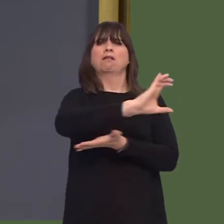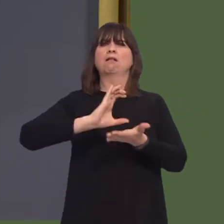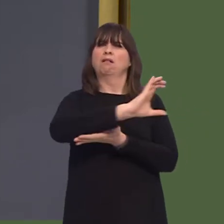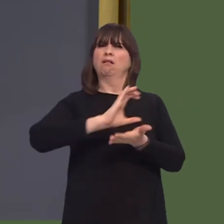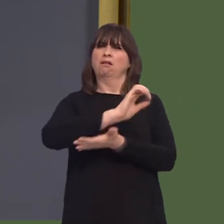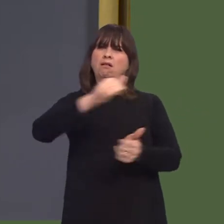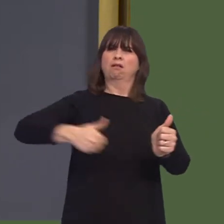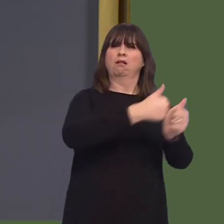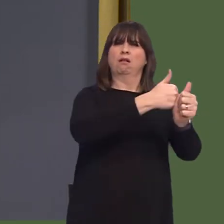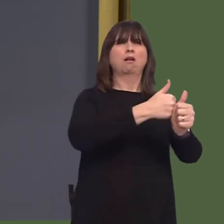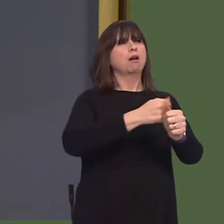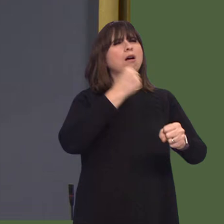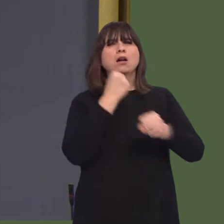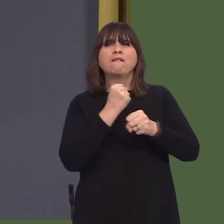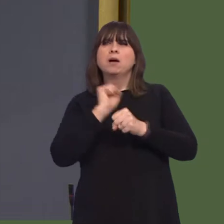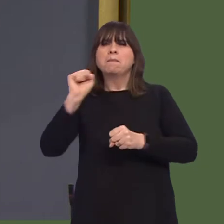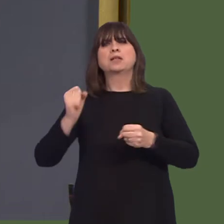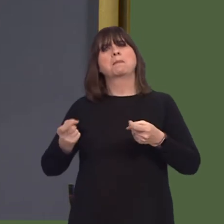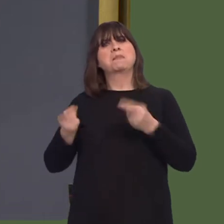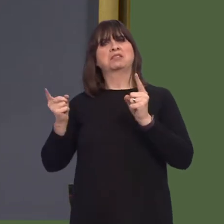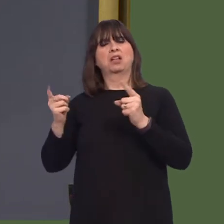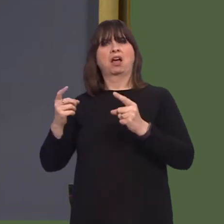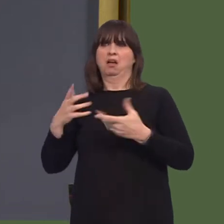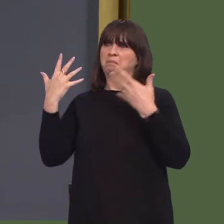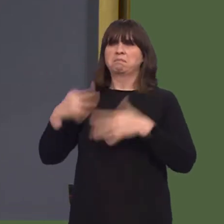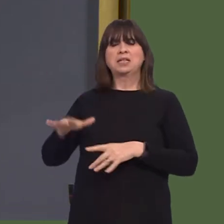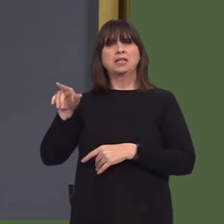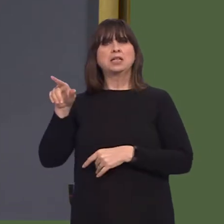whilst ensuring equality of treatment of the bidders in line with procurement law.